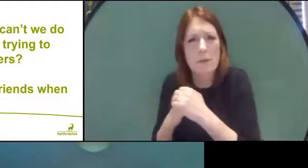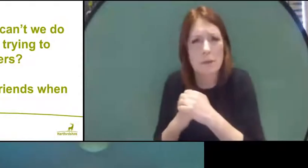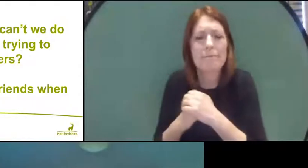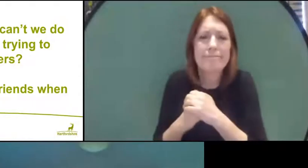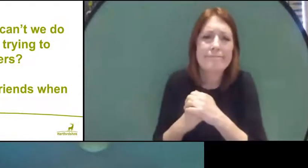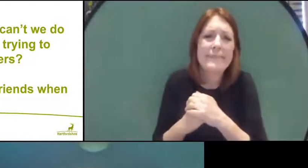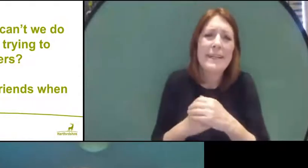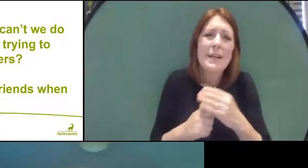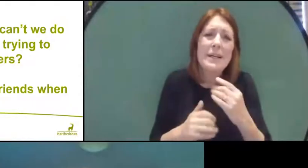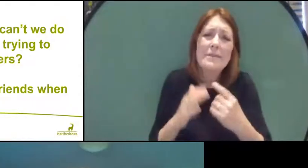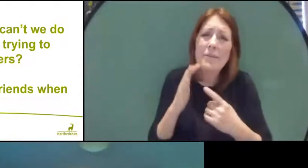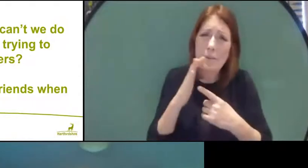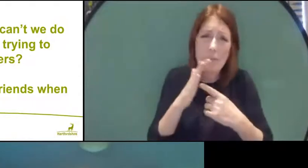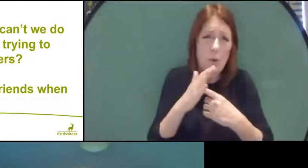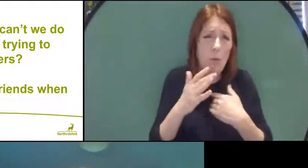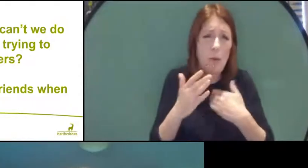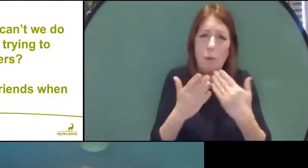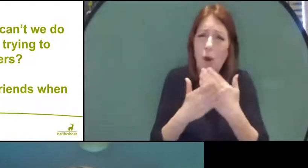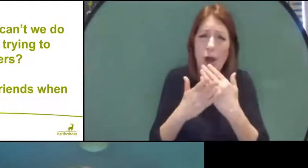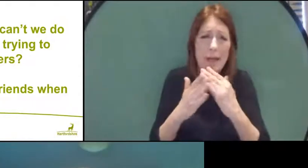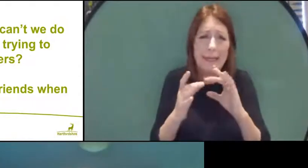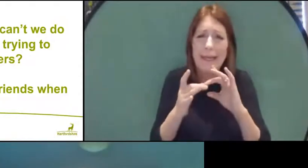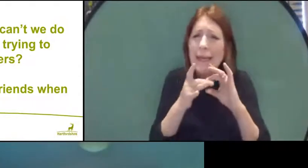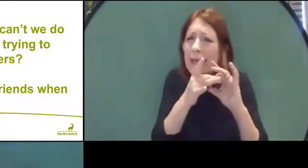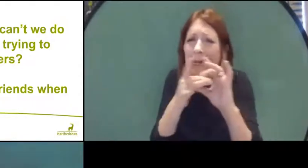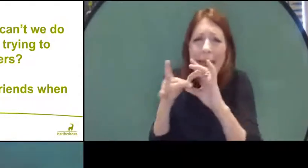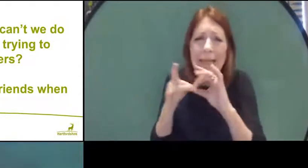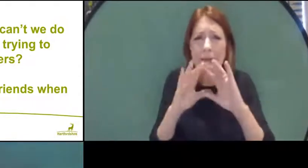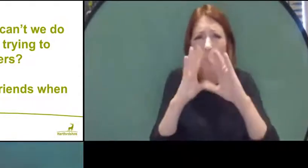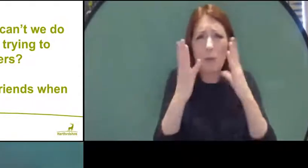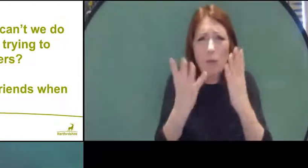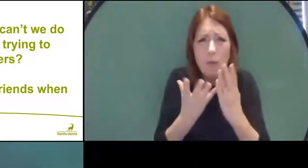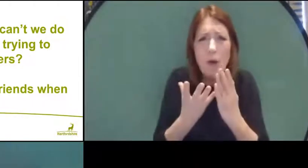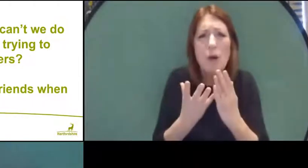live in this very interconnected world - we've got to look after older people.